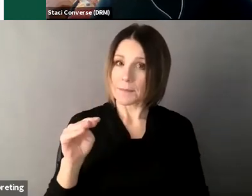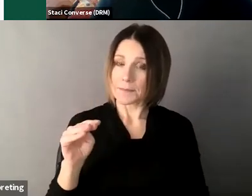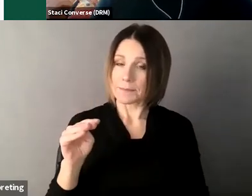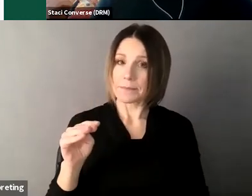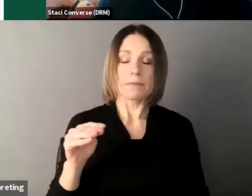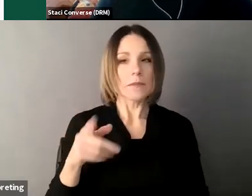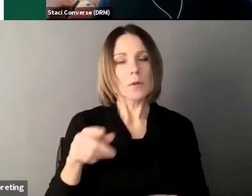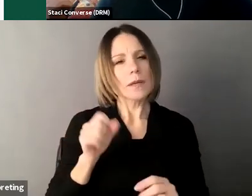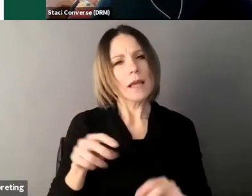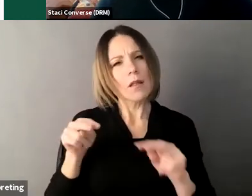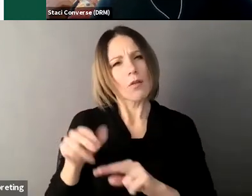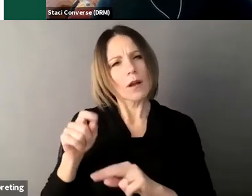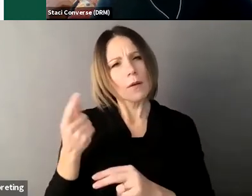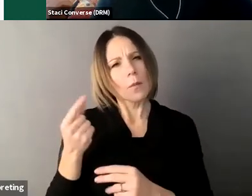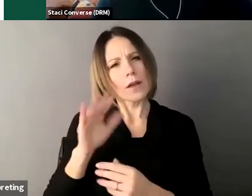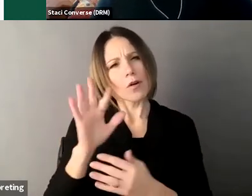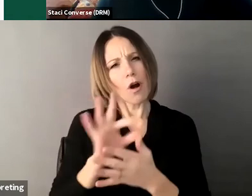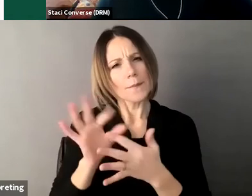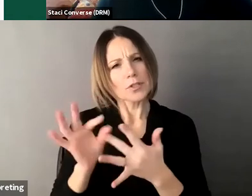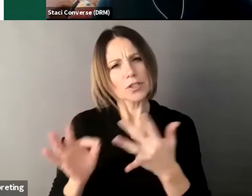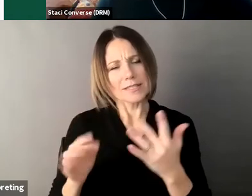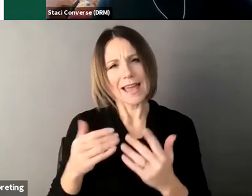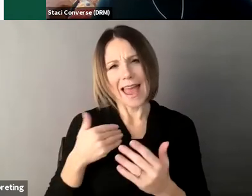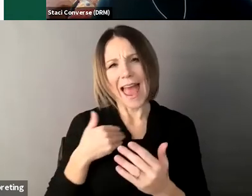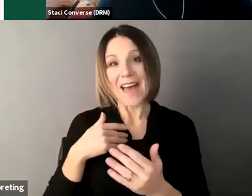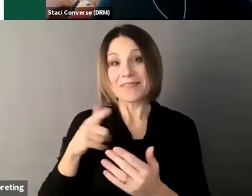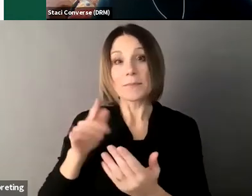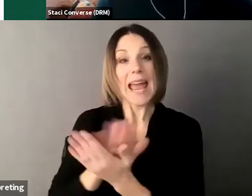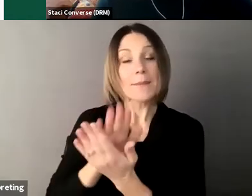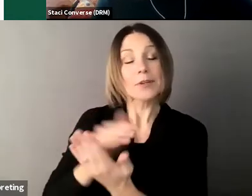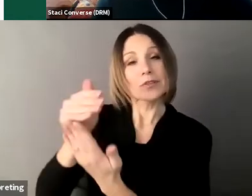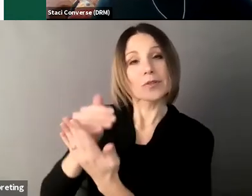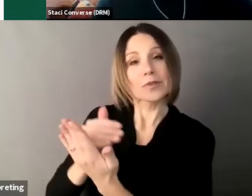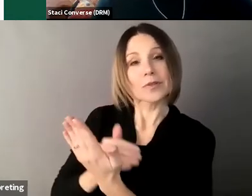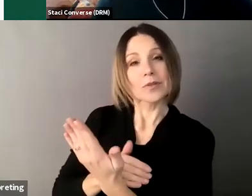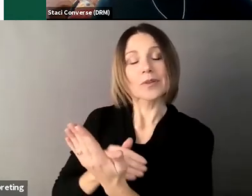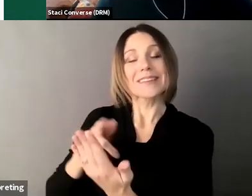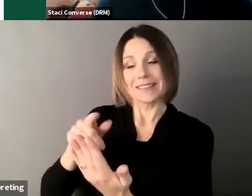about that really can help identify answers to those questions those three big questions which is